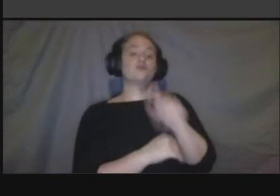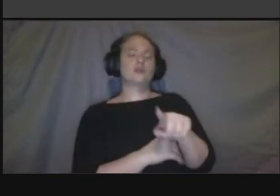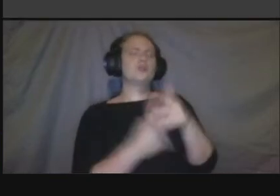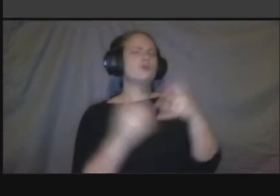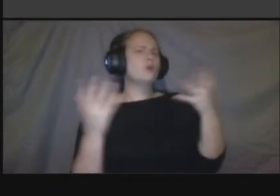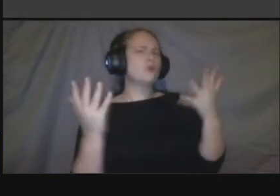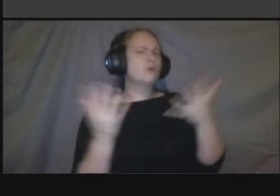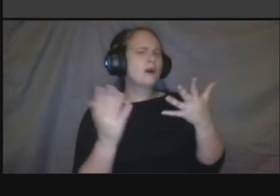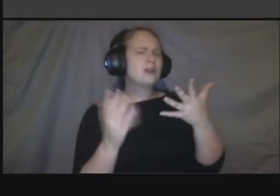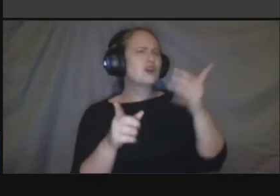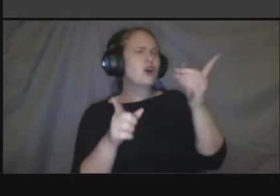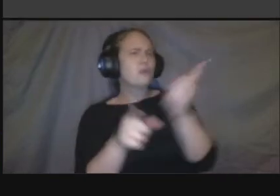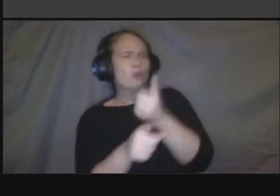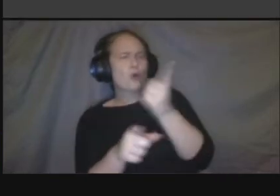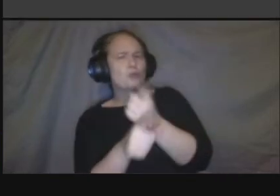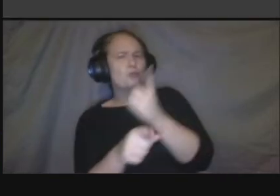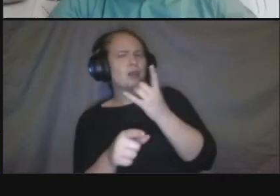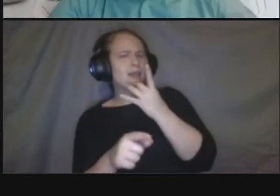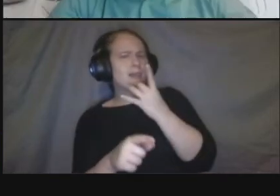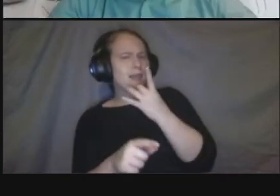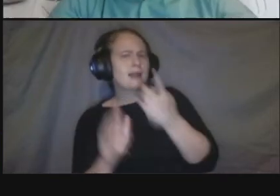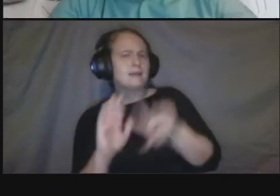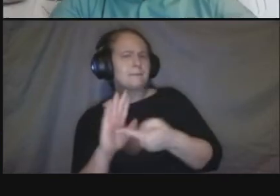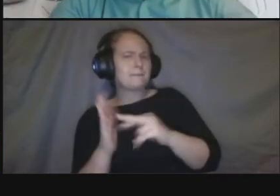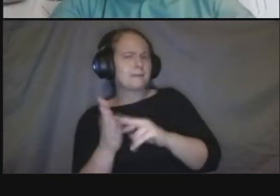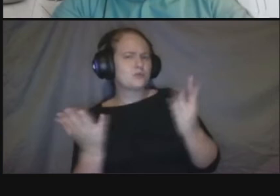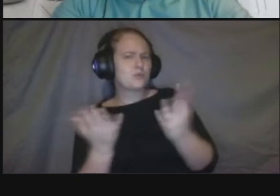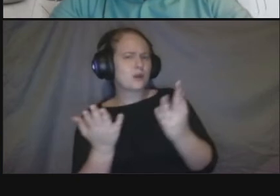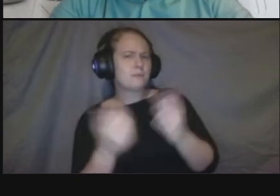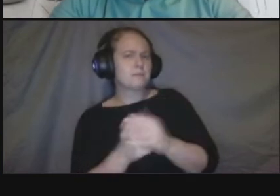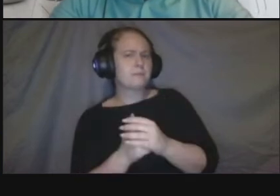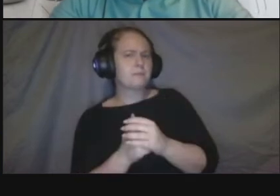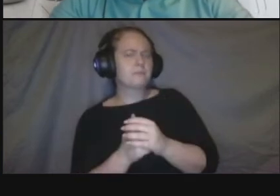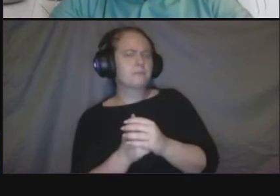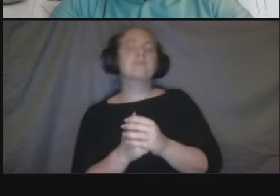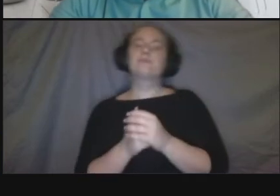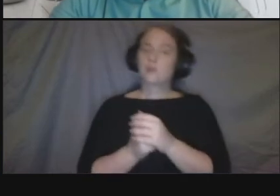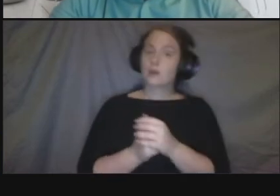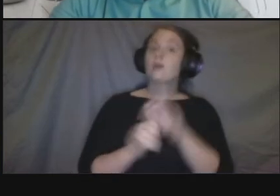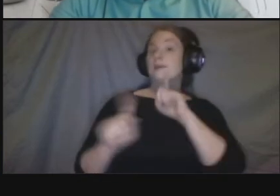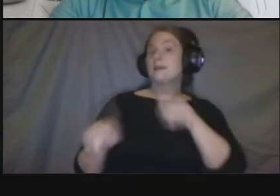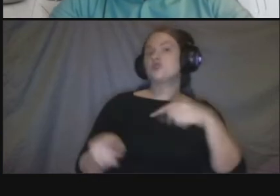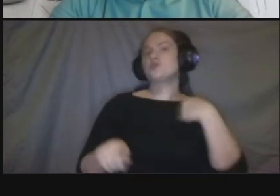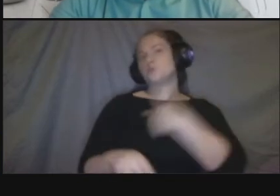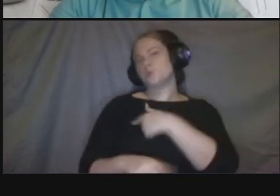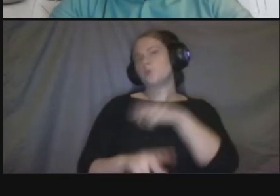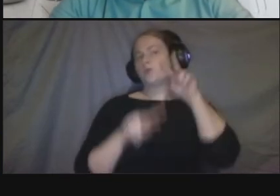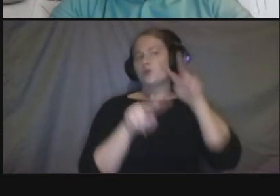um what we'd be looking at our standards for lighting um so we'll be working with our um